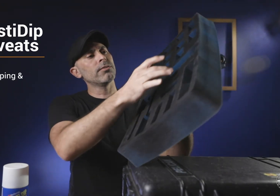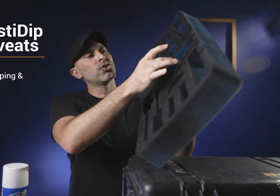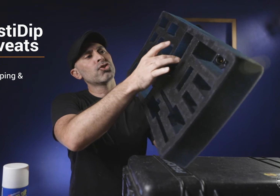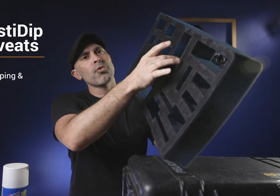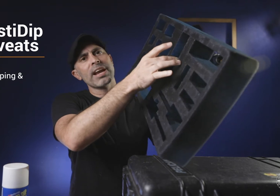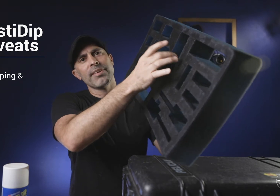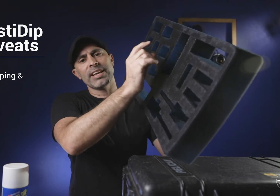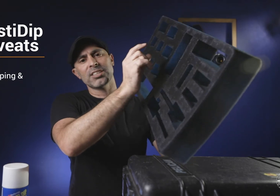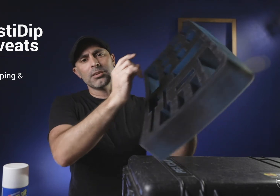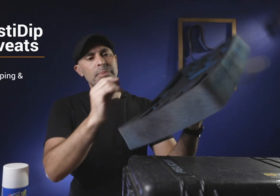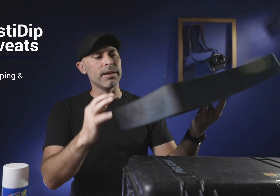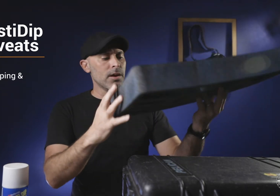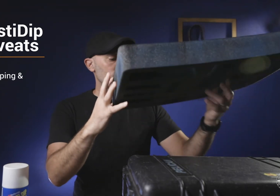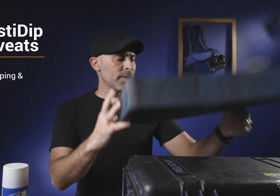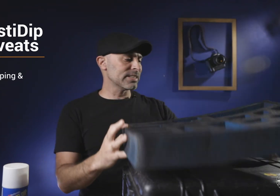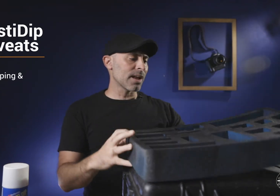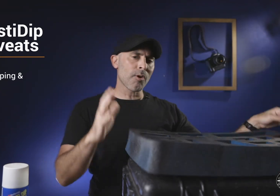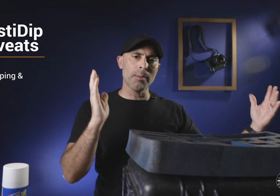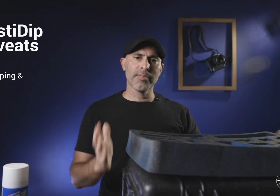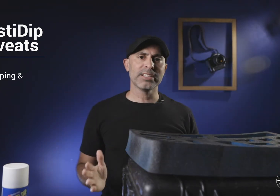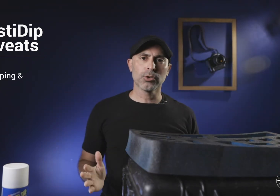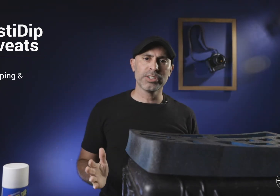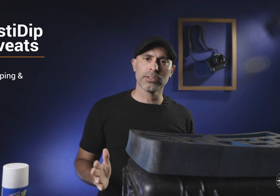of shrink everything just a bit for me it's not a problem everything still fits